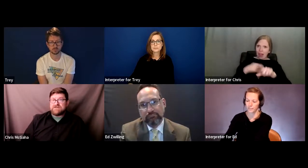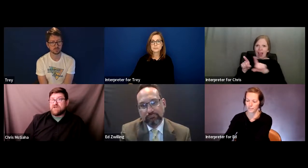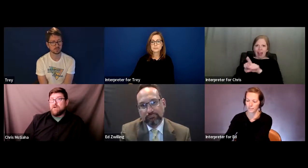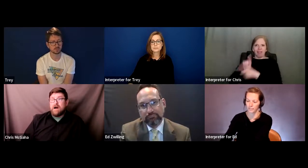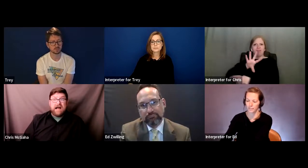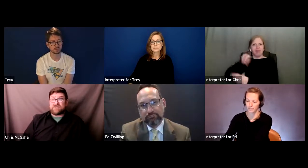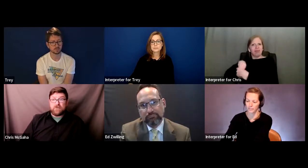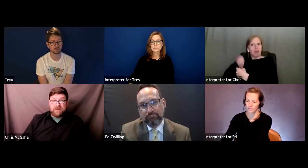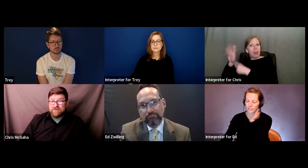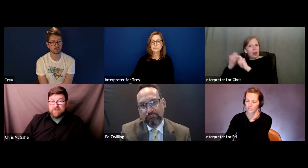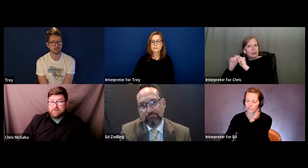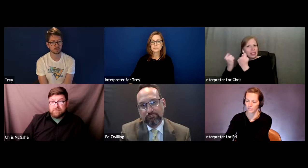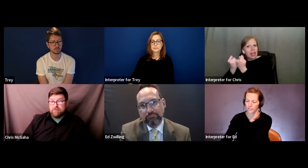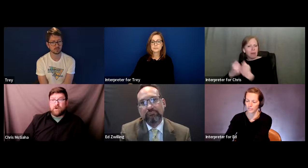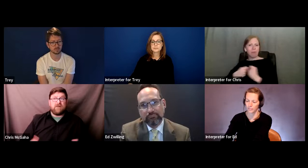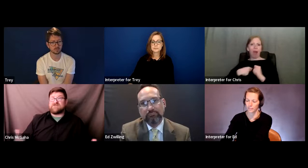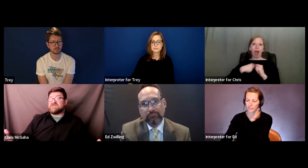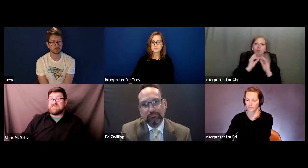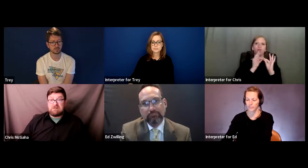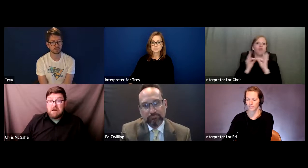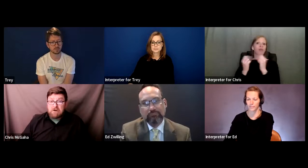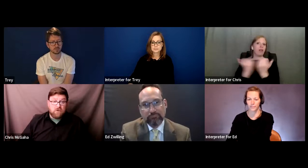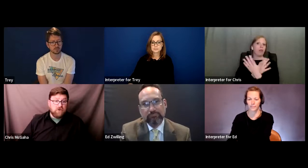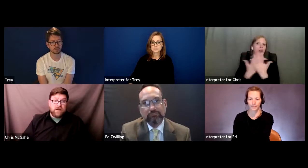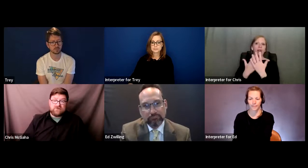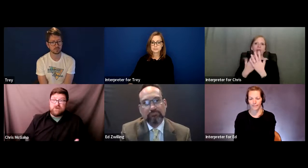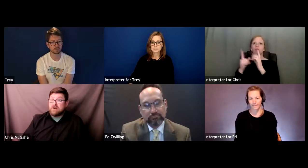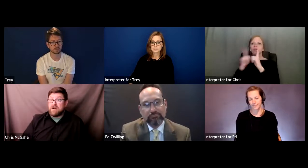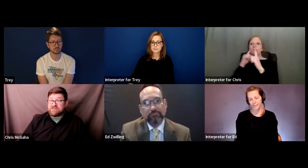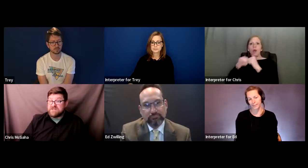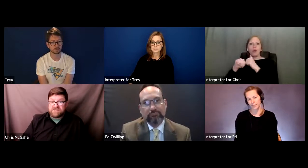So I interpreted everything, all conversations in the locker room, I interpreted all conversations